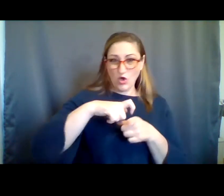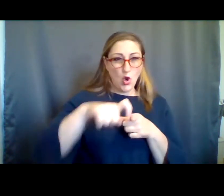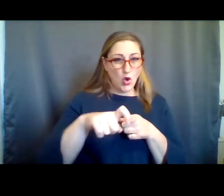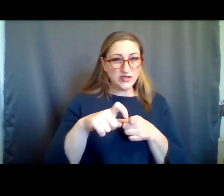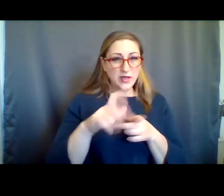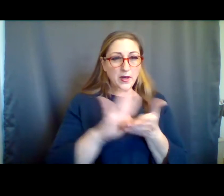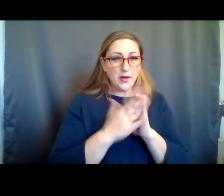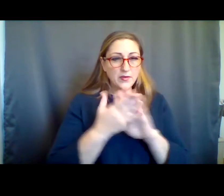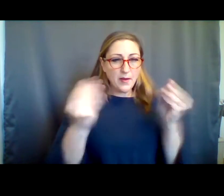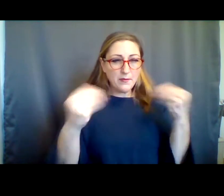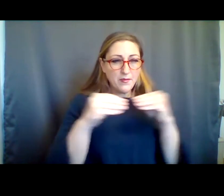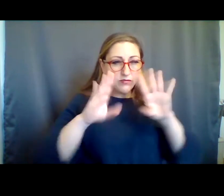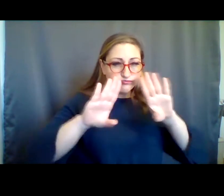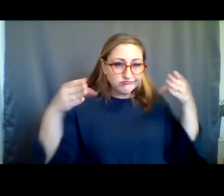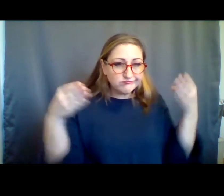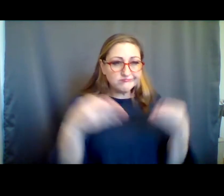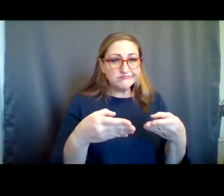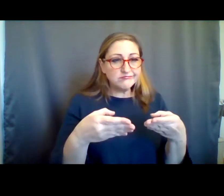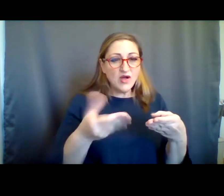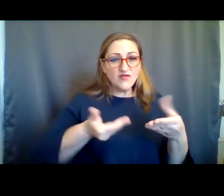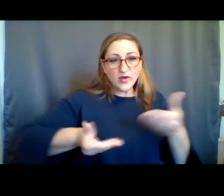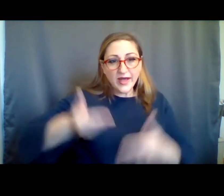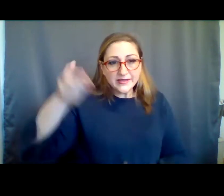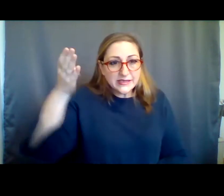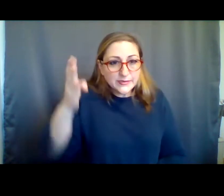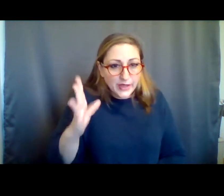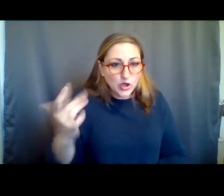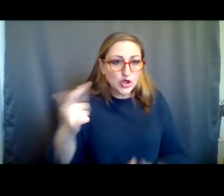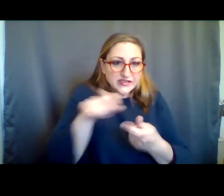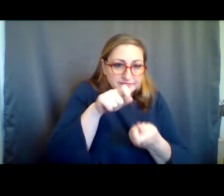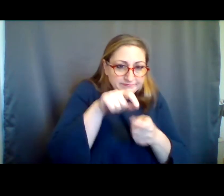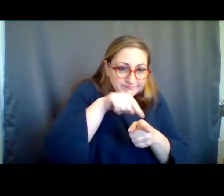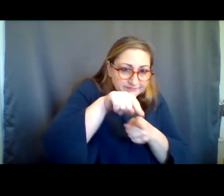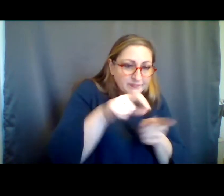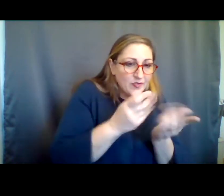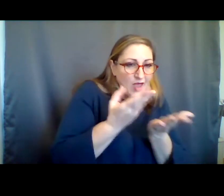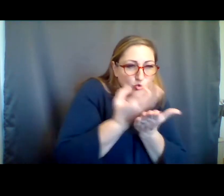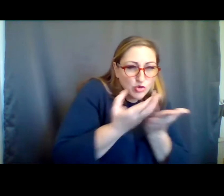to direct them a little bit more toward guest speakers and resources and shifting some of